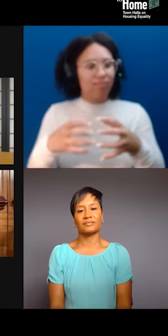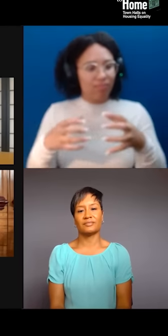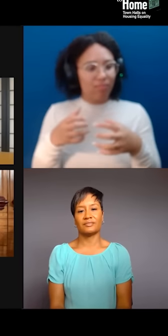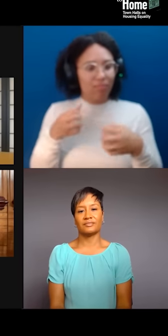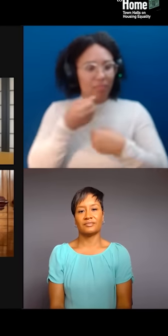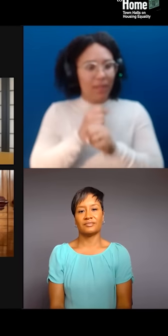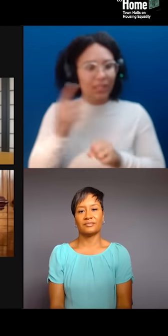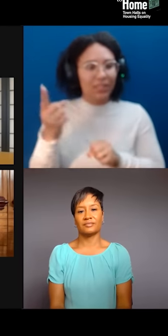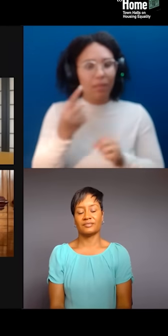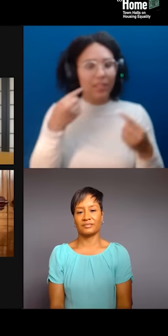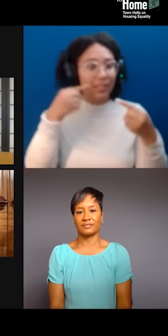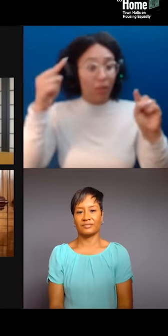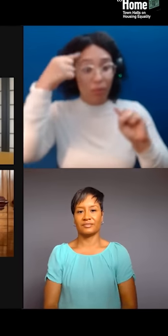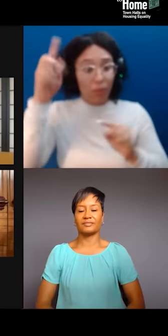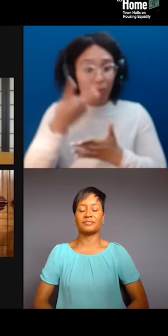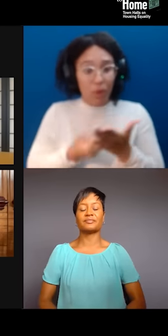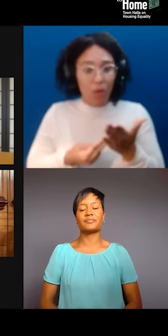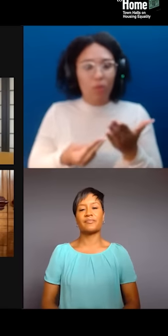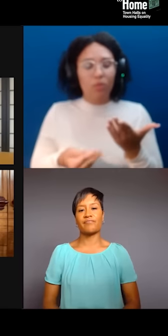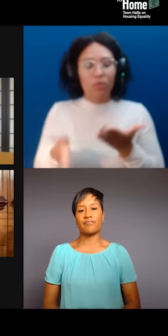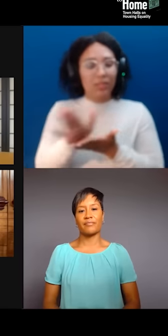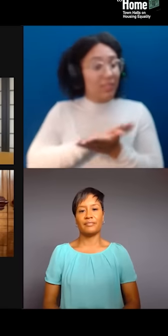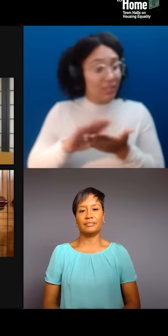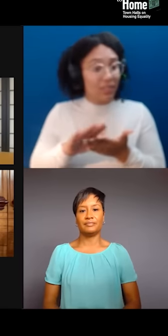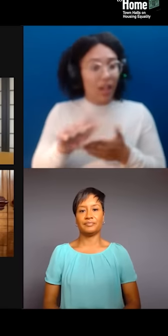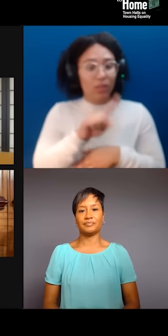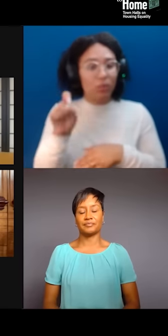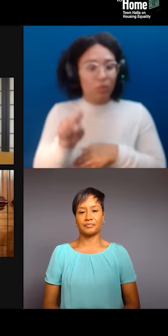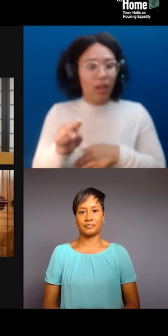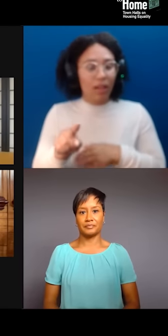Well, I'll give an answer that will seem a little far away.